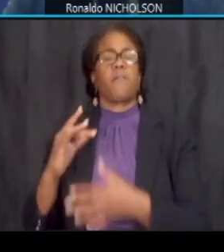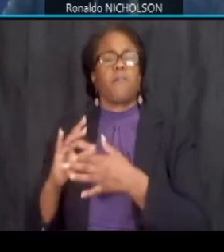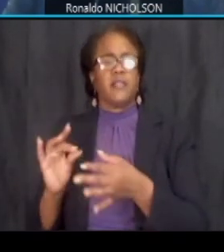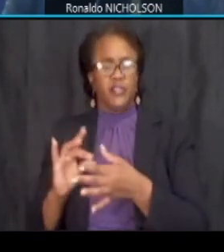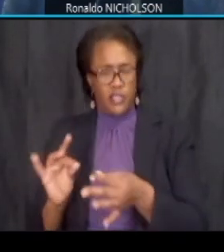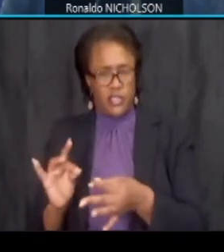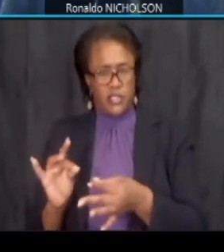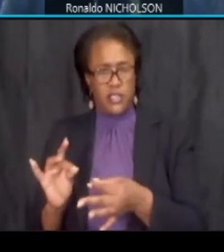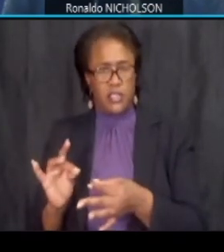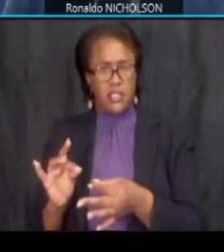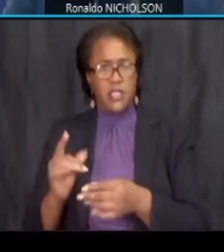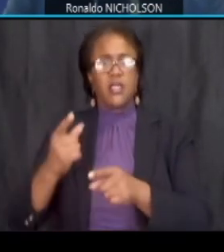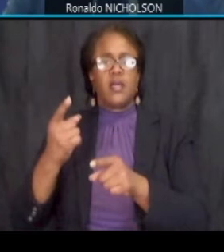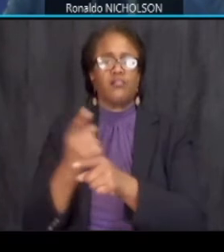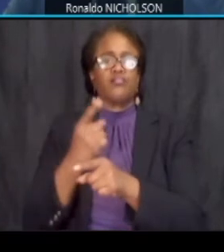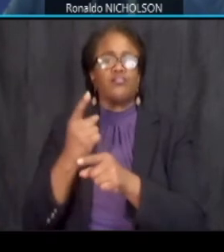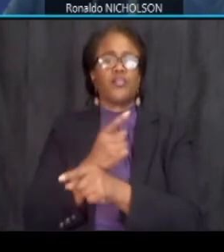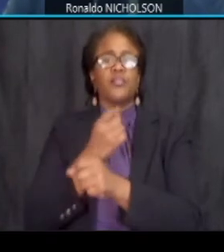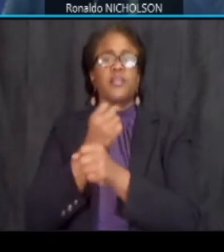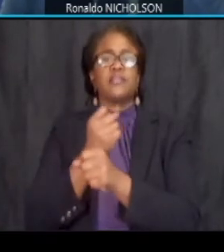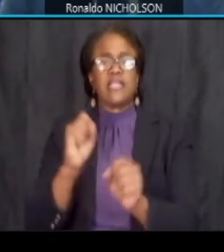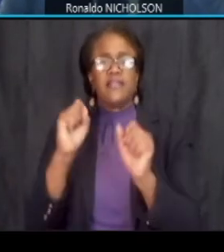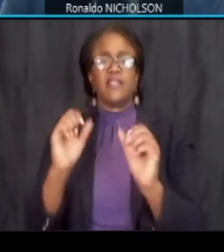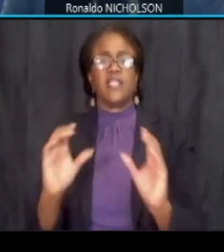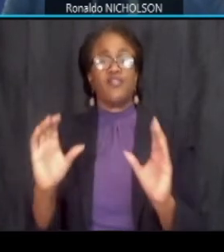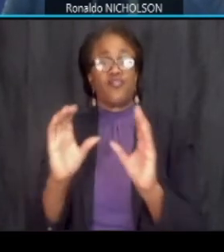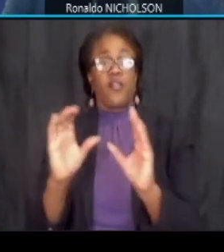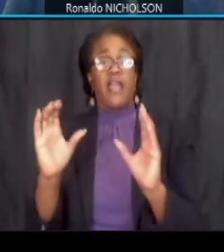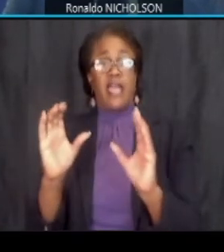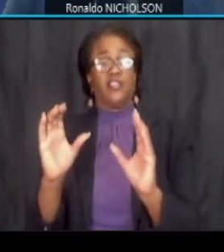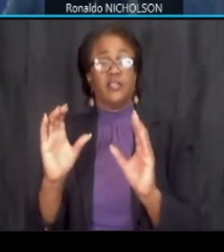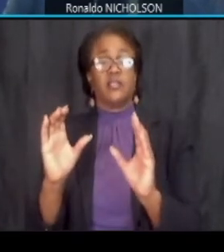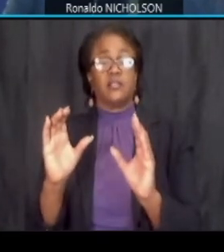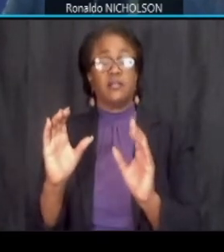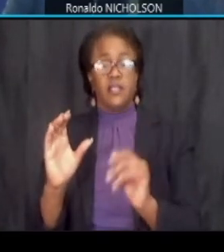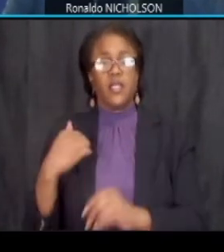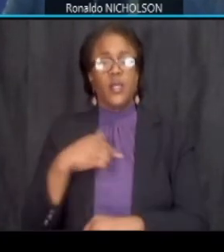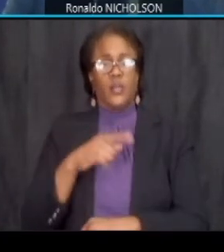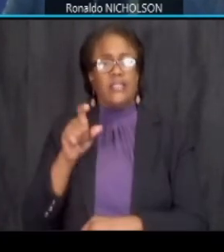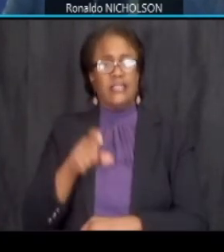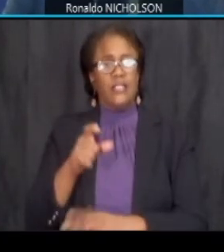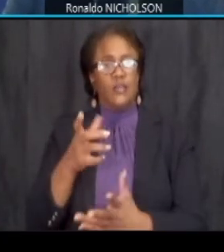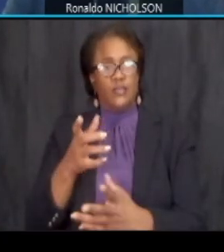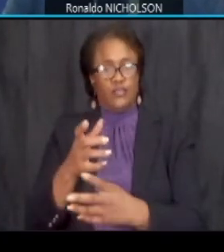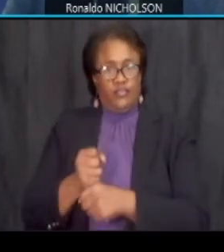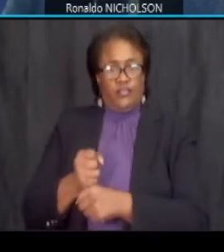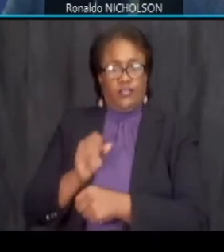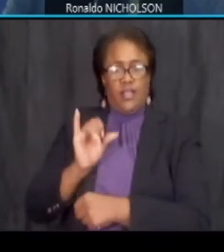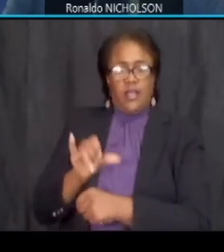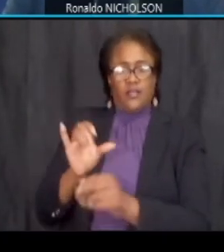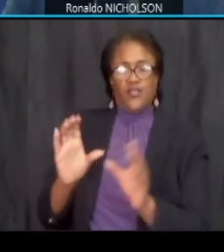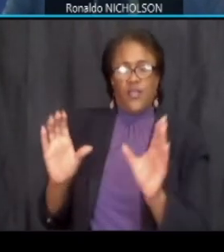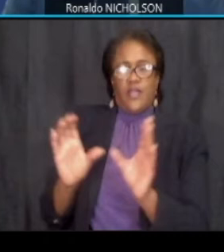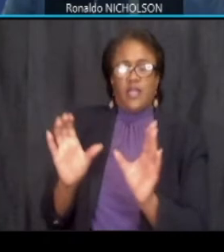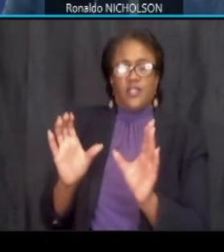appropriate safety certifications commissioning of the systems